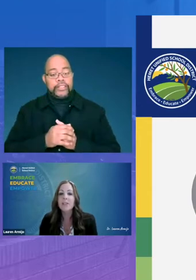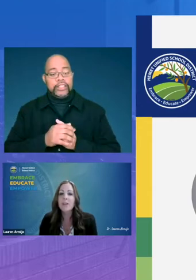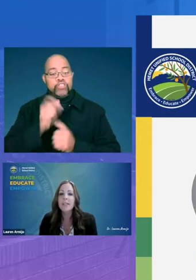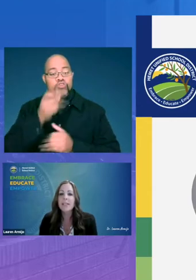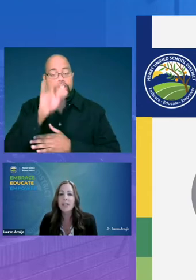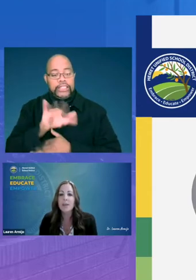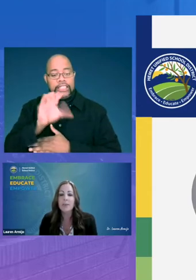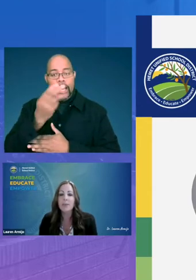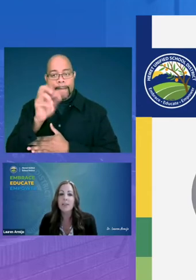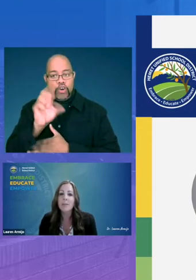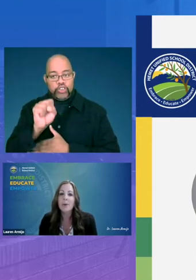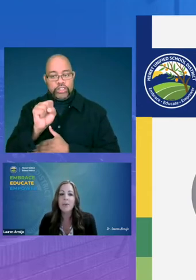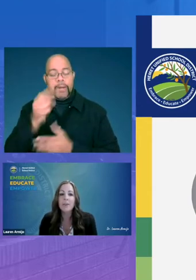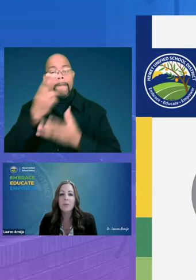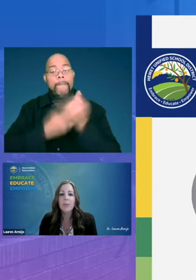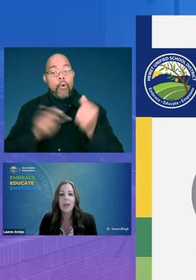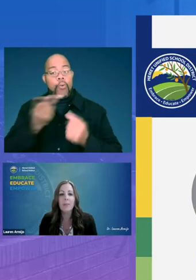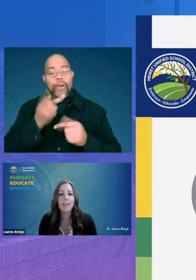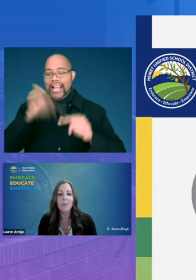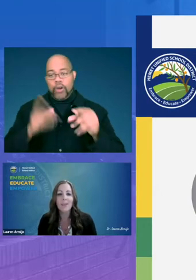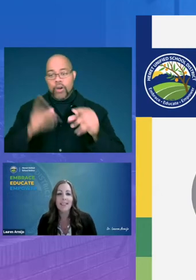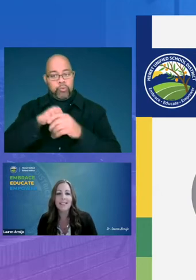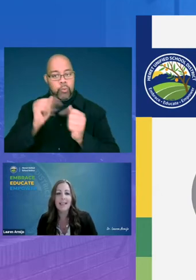tracy chambers both of whom could not be here with us today